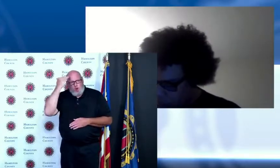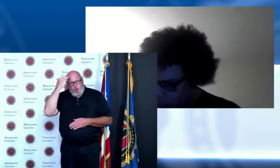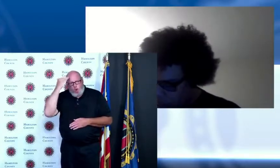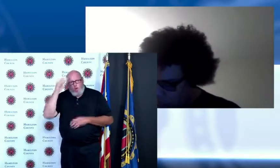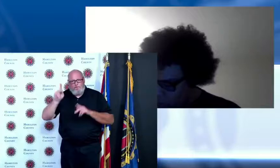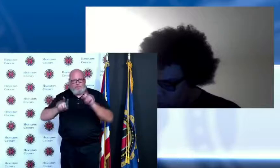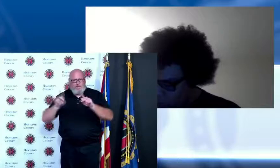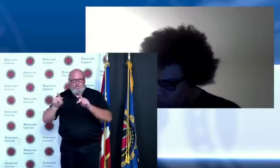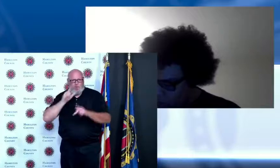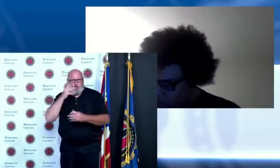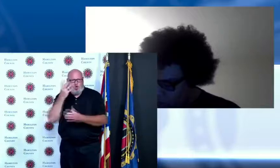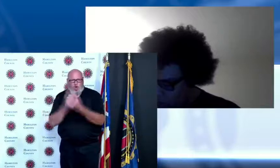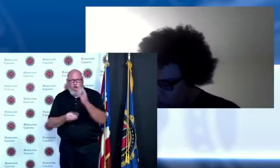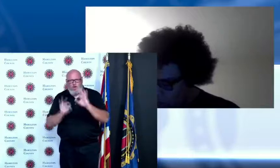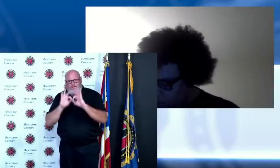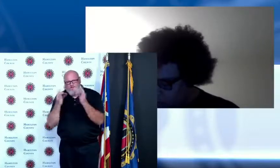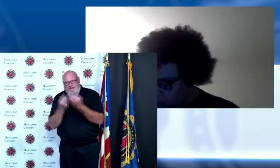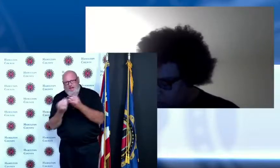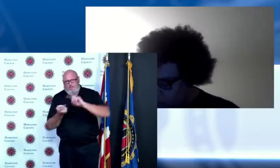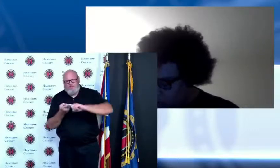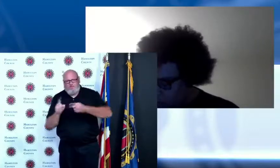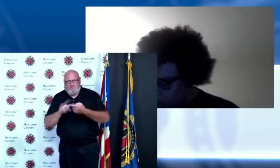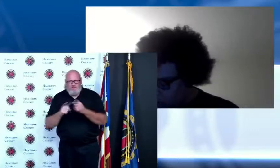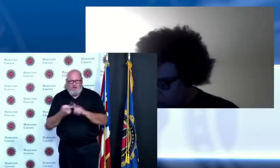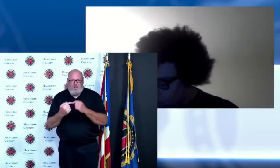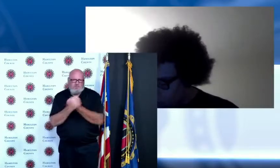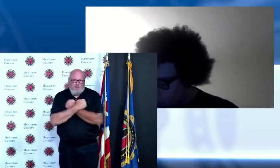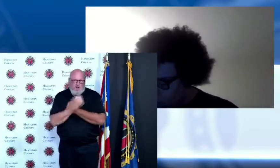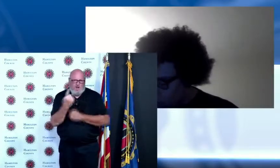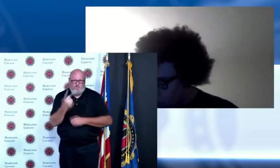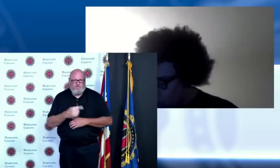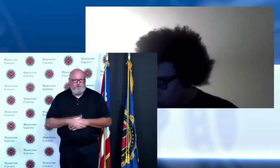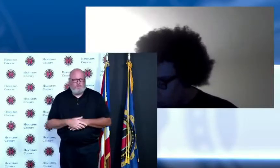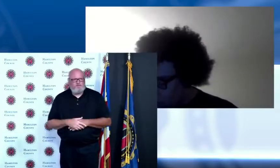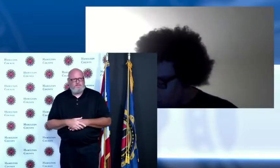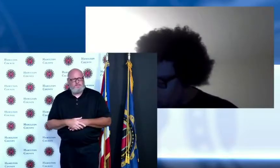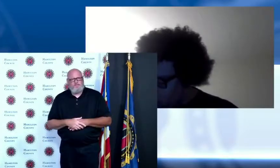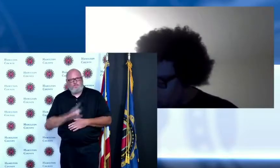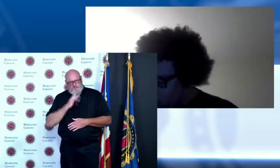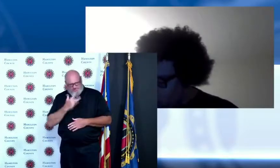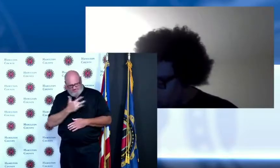to many people in this community and folks are still struggling with the impacts of the loss